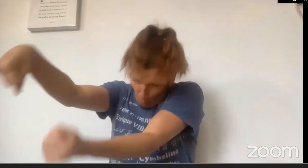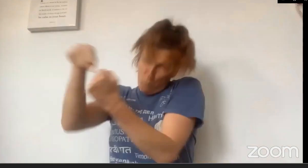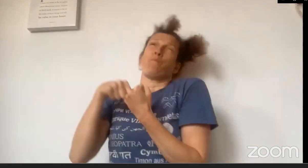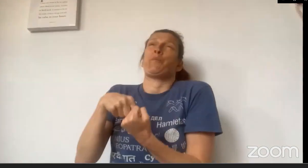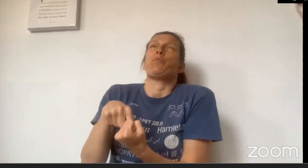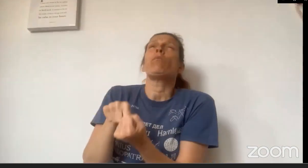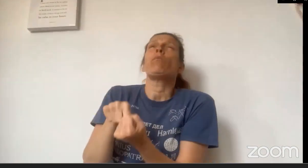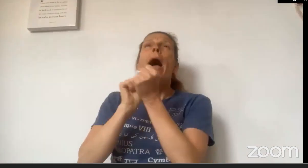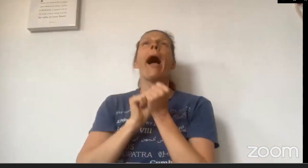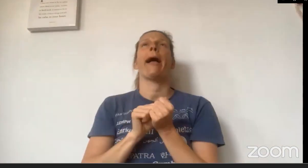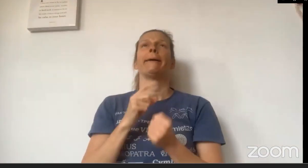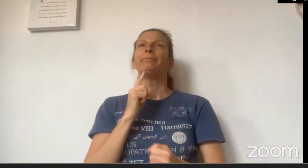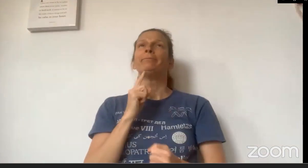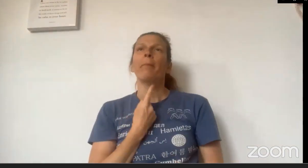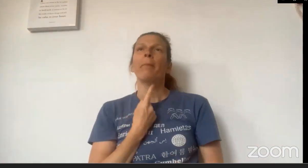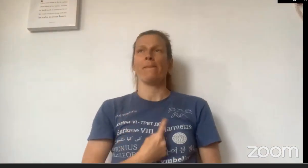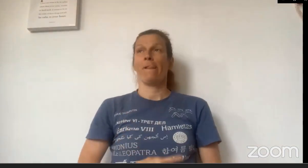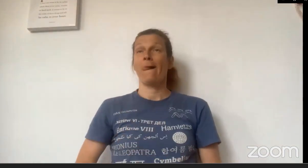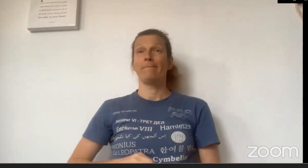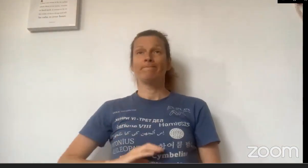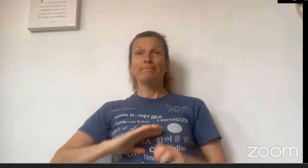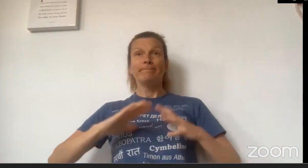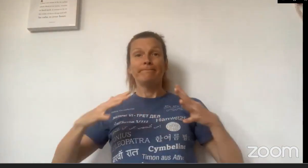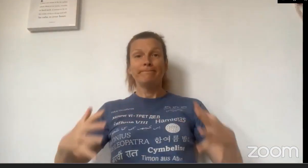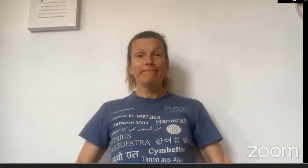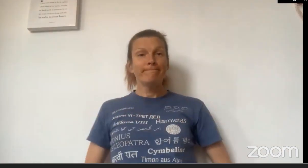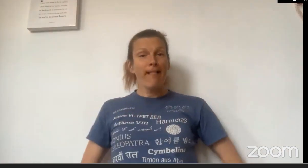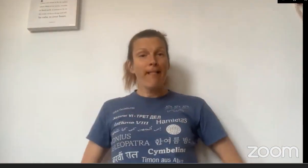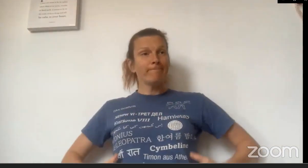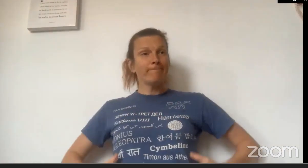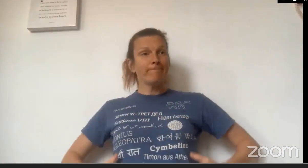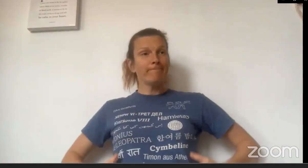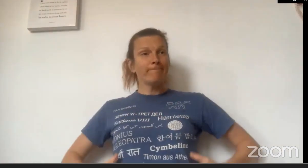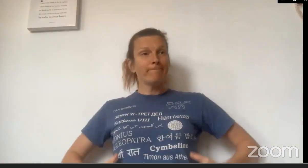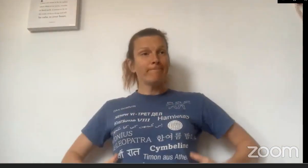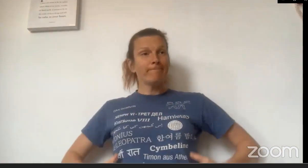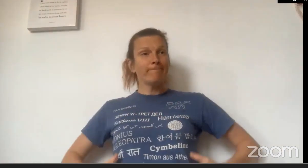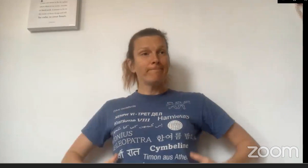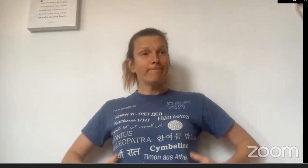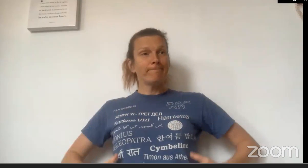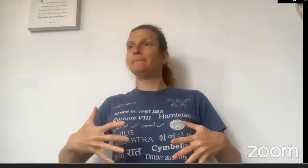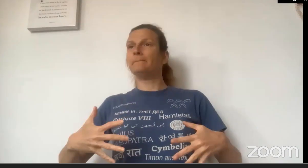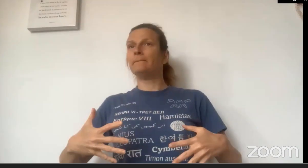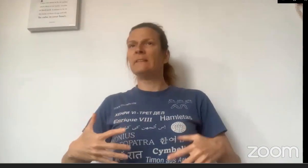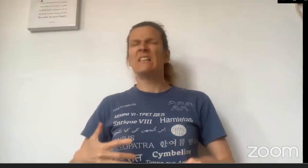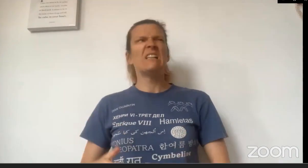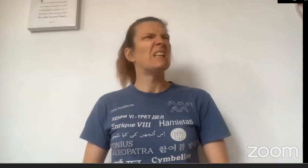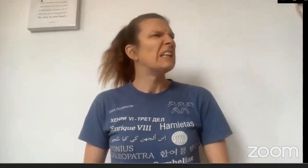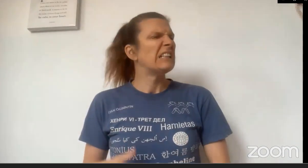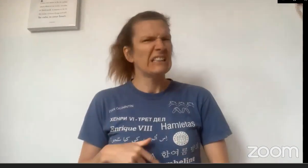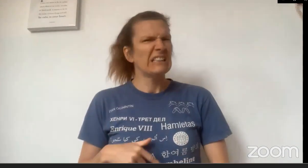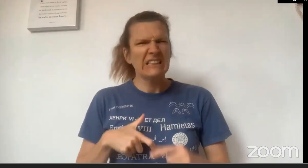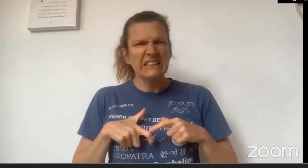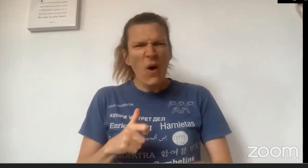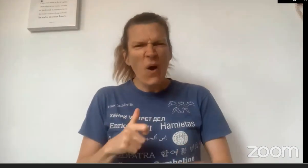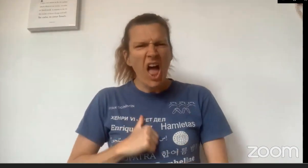and gobbled up the woman.